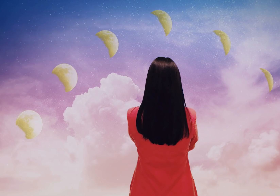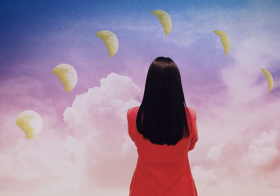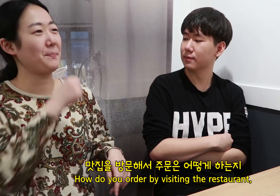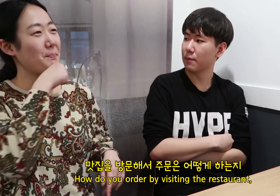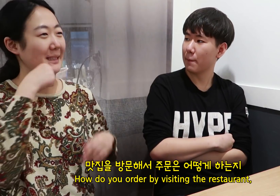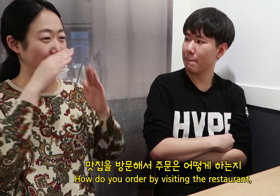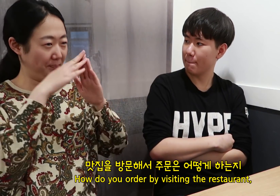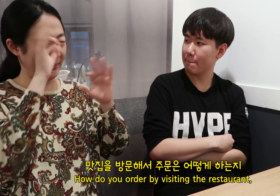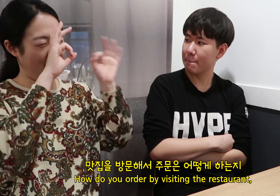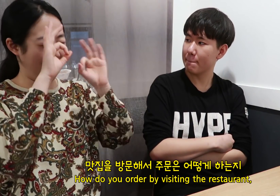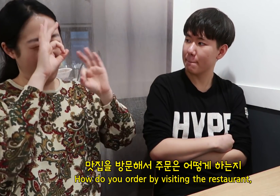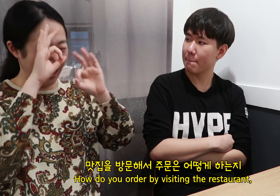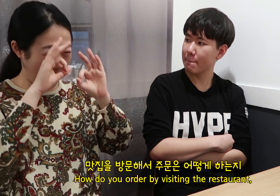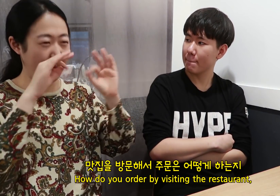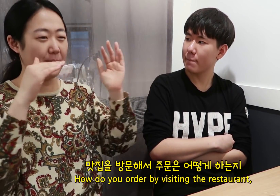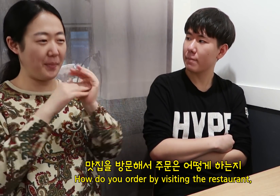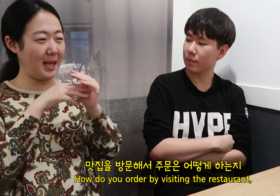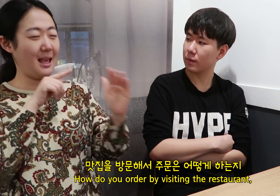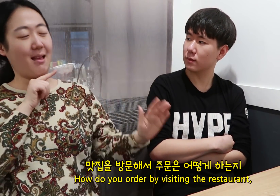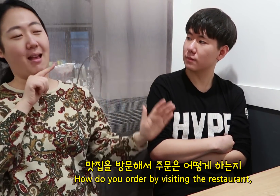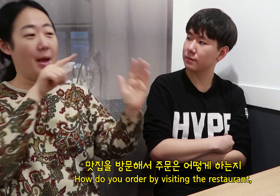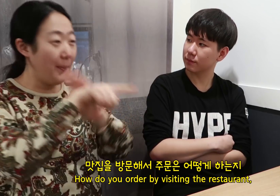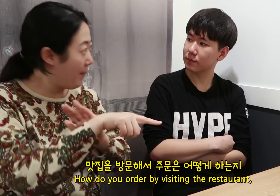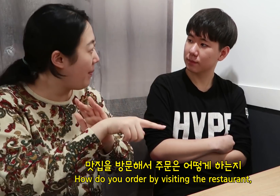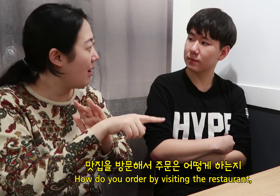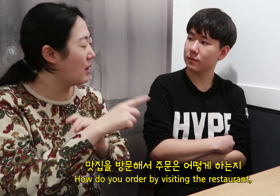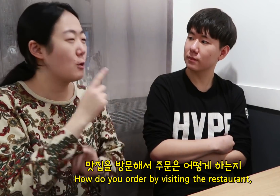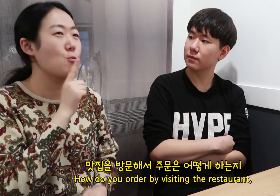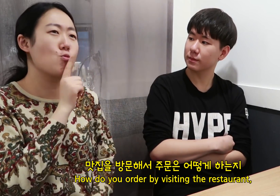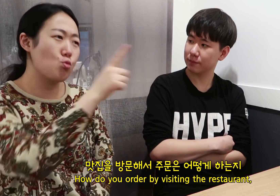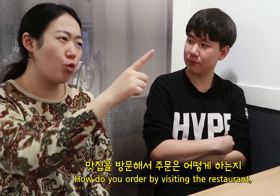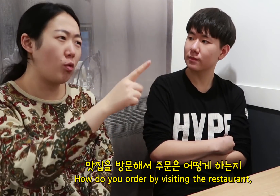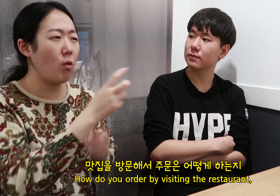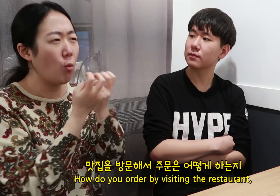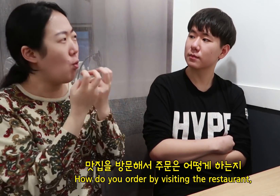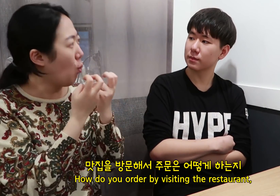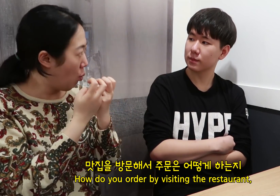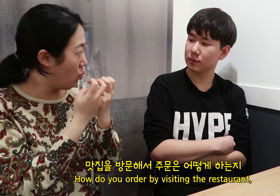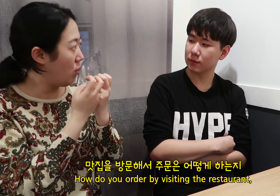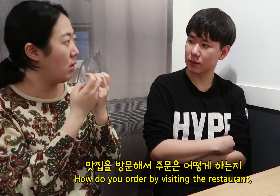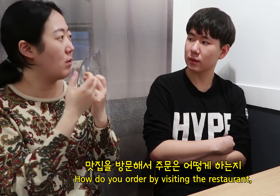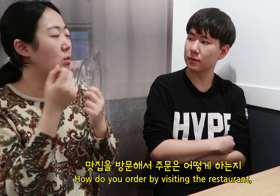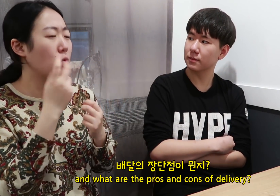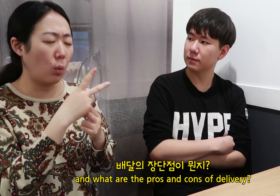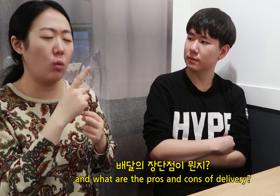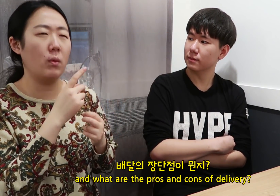How do you order by visiting the restaurant,